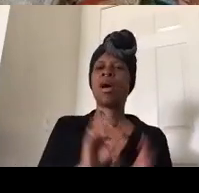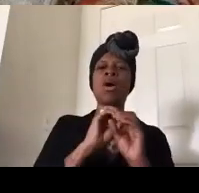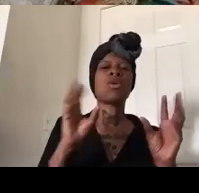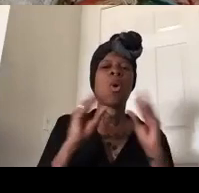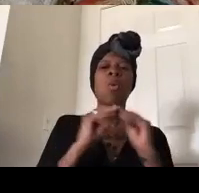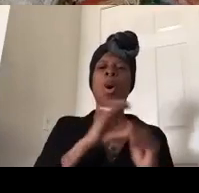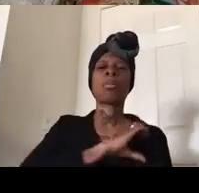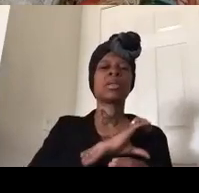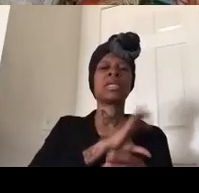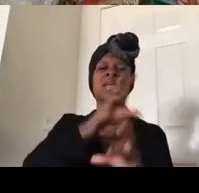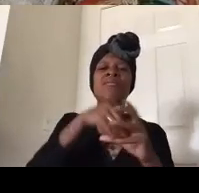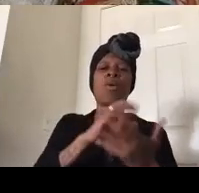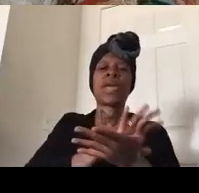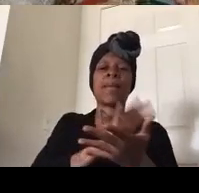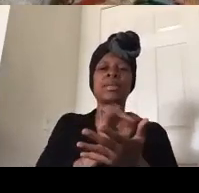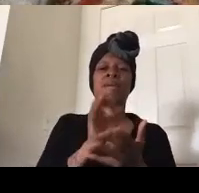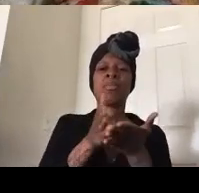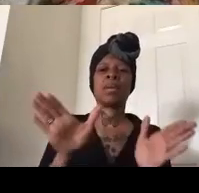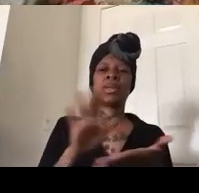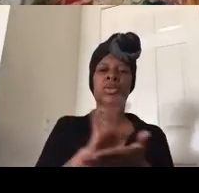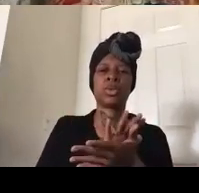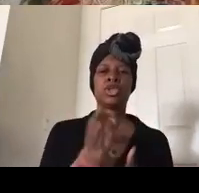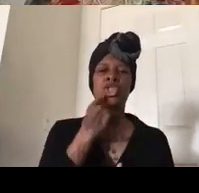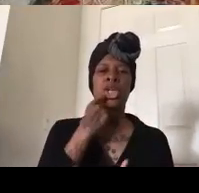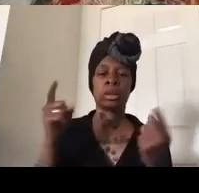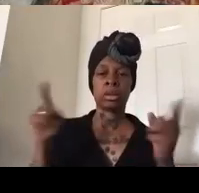um our first stop on this freedom ride was stopping in